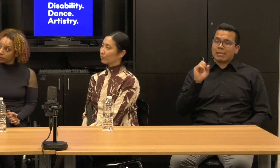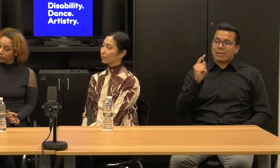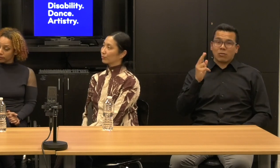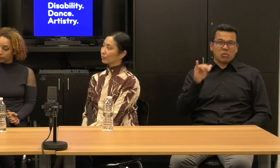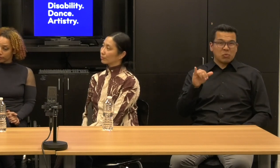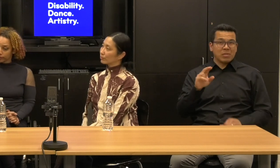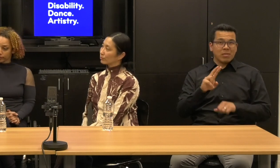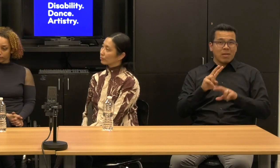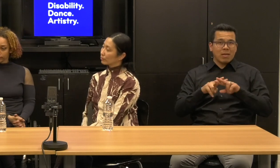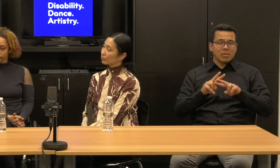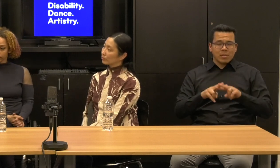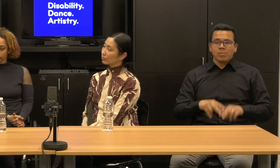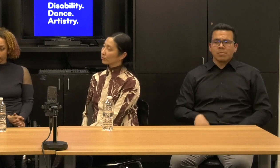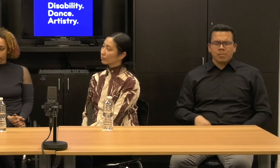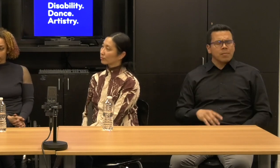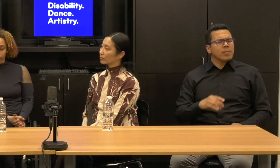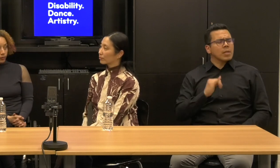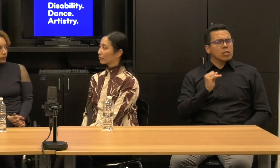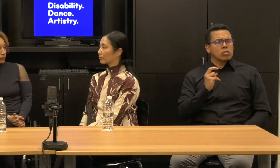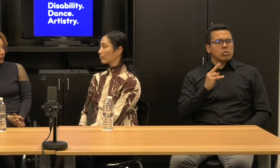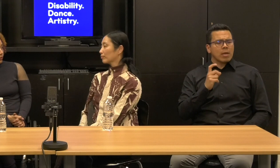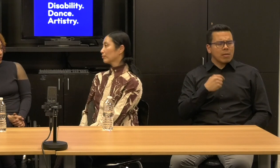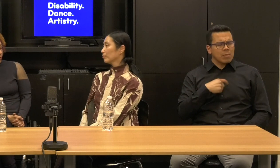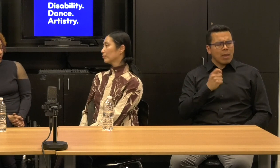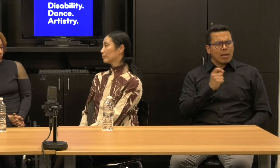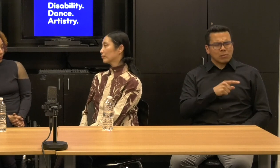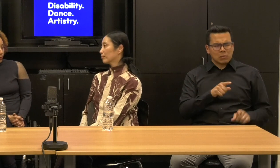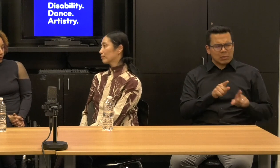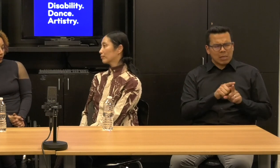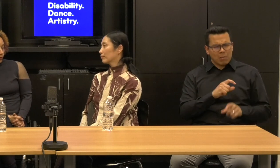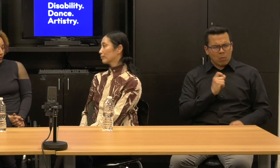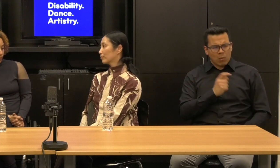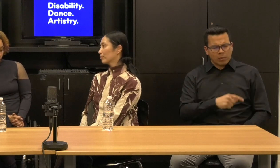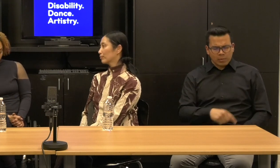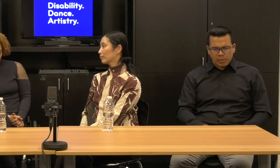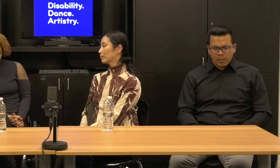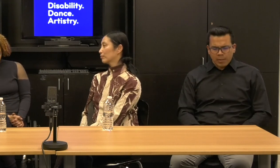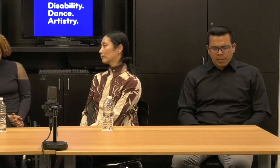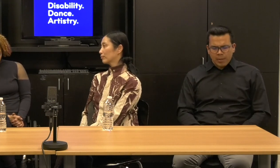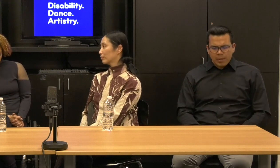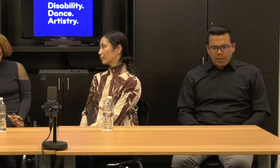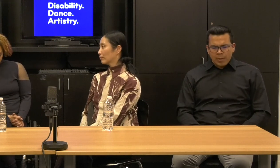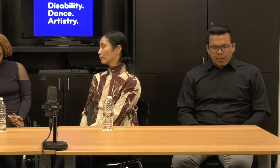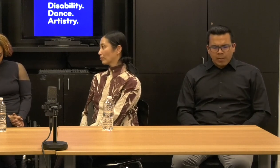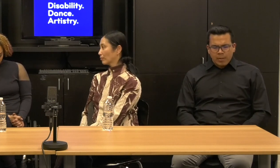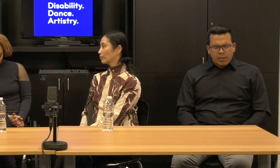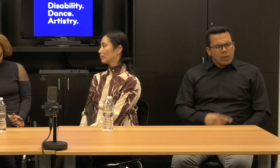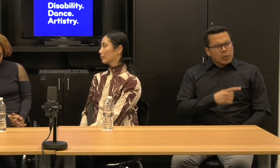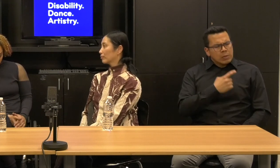But I guess, Janet, I want to ask you kind of the same question, you know, you've said that you're learning about disability dance.